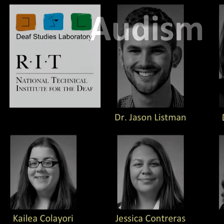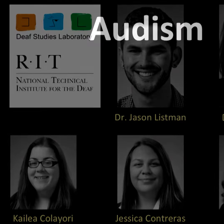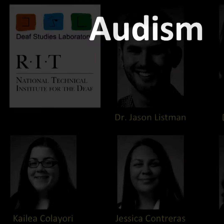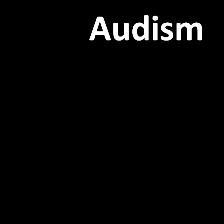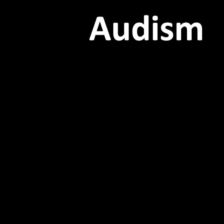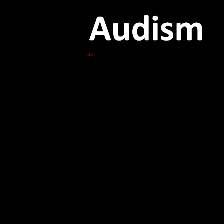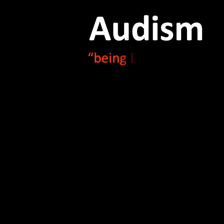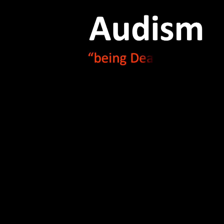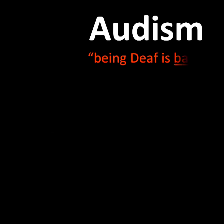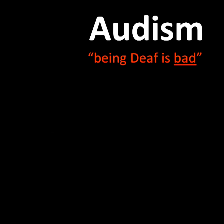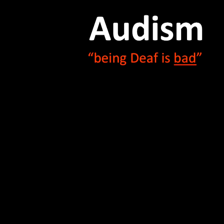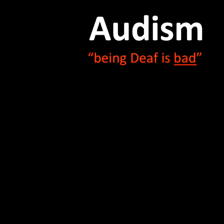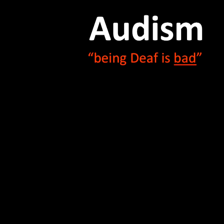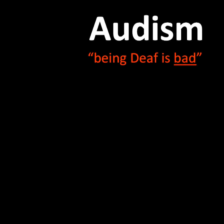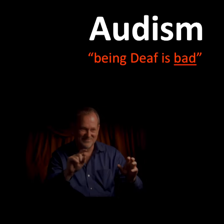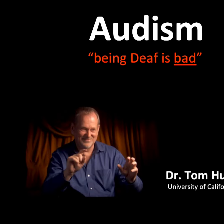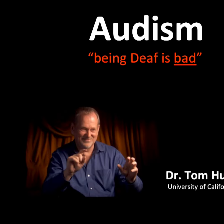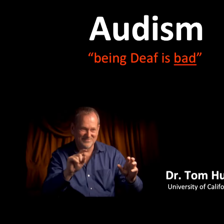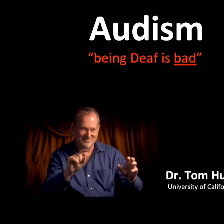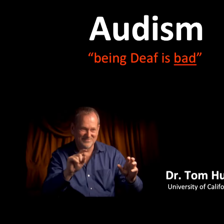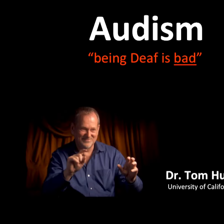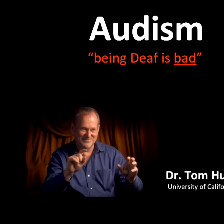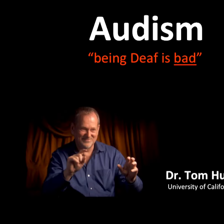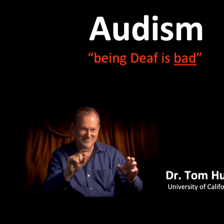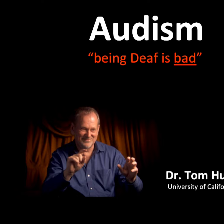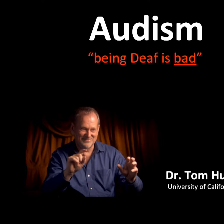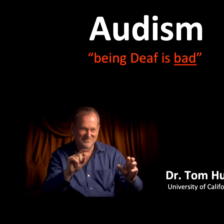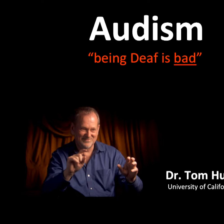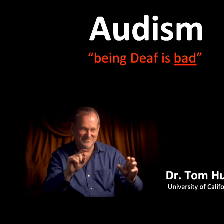[Audism - "being Deaf is bad" Dr. Tom Humphries]